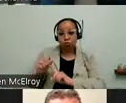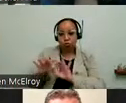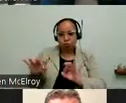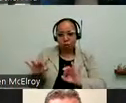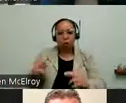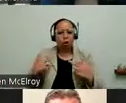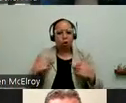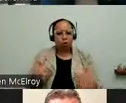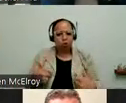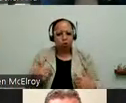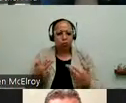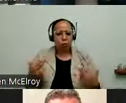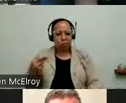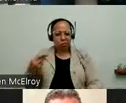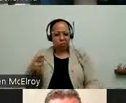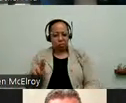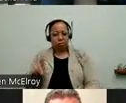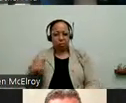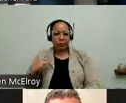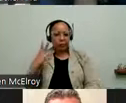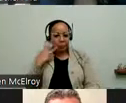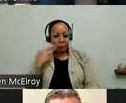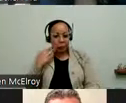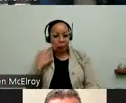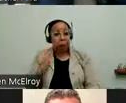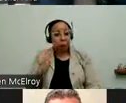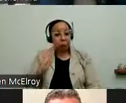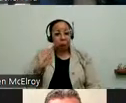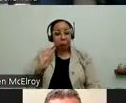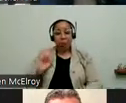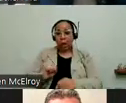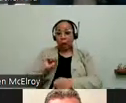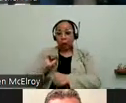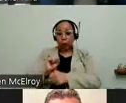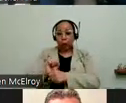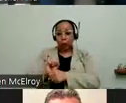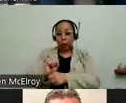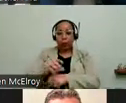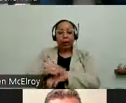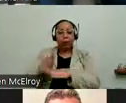resources. So she really comes with experience. She used to be at the